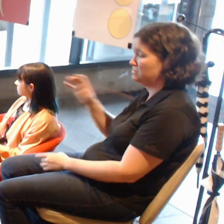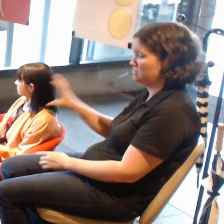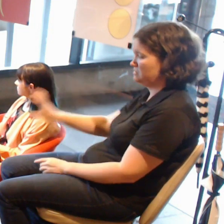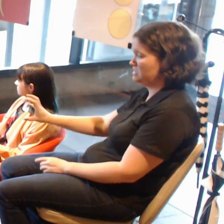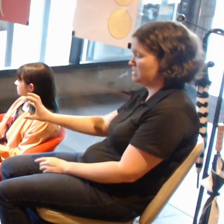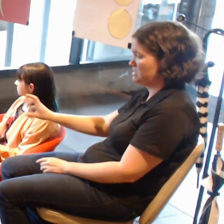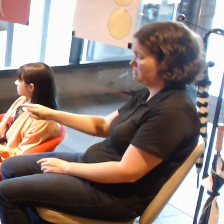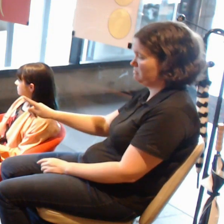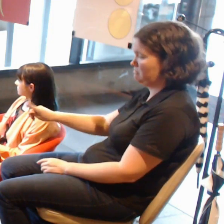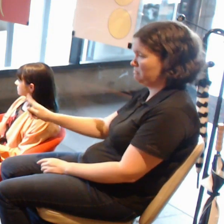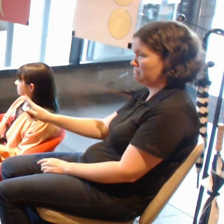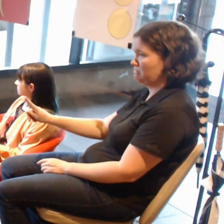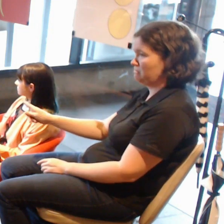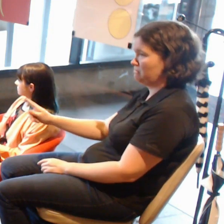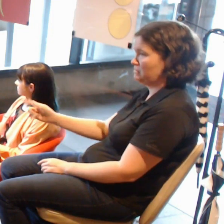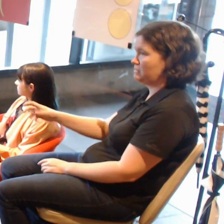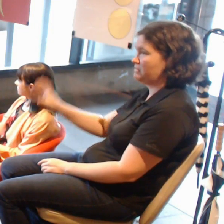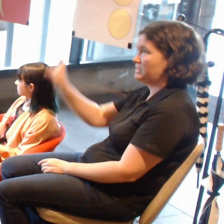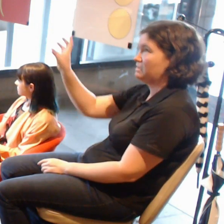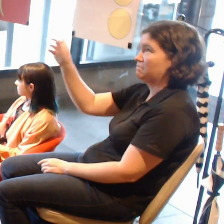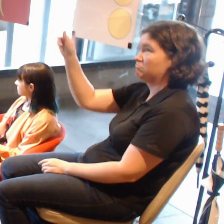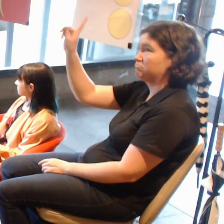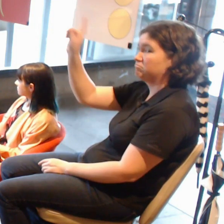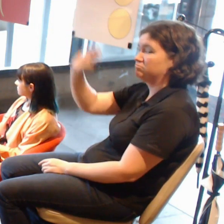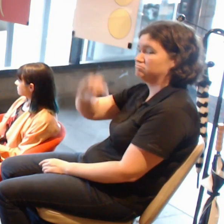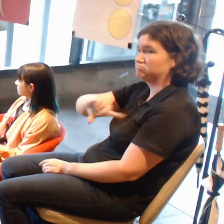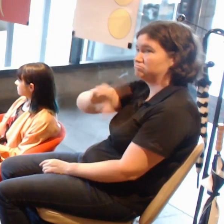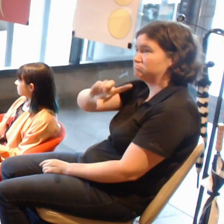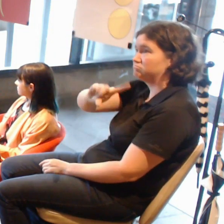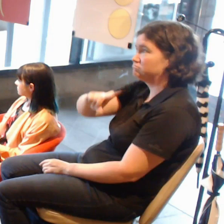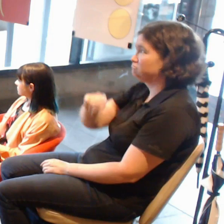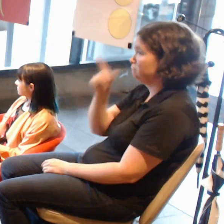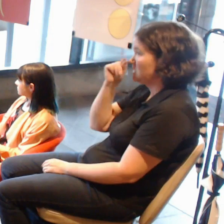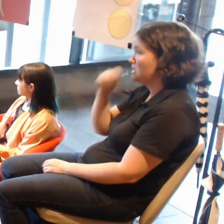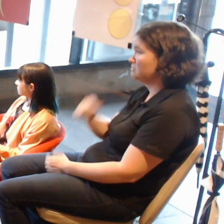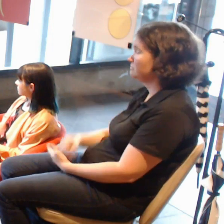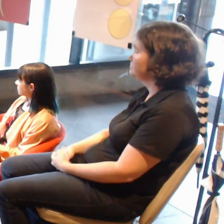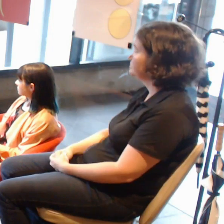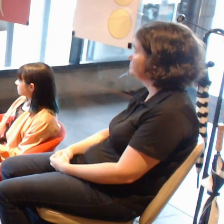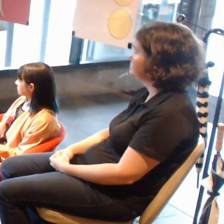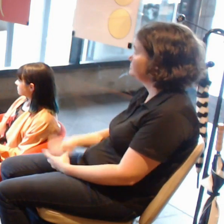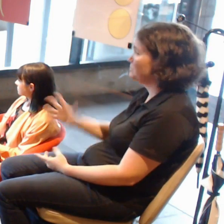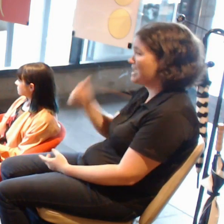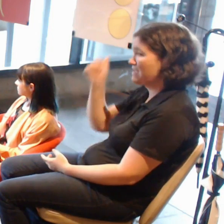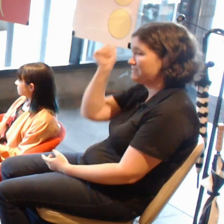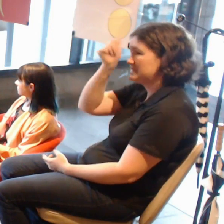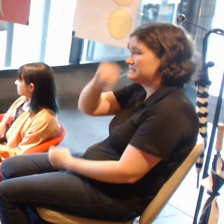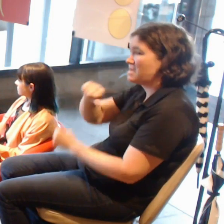it might be part of the smart glass like we have in phones. I don't think that is far away.